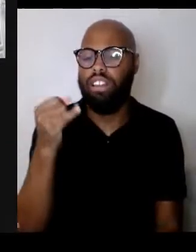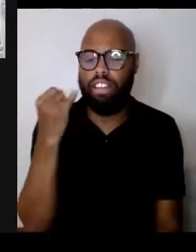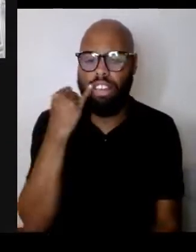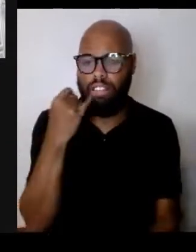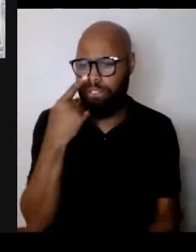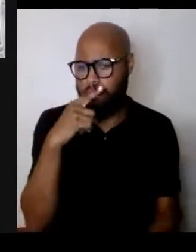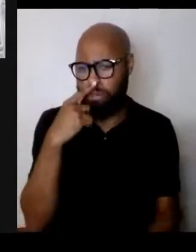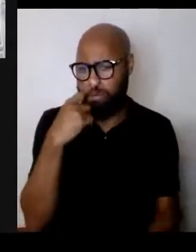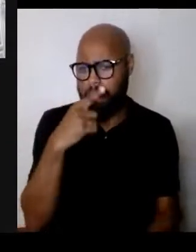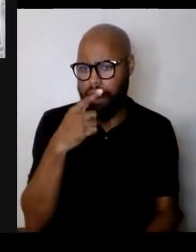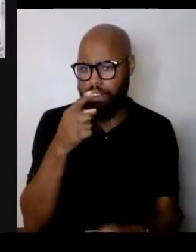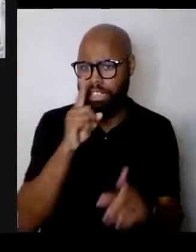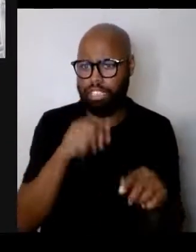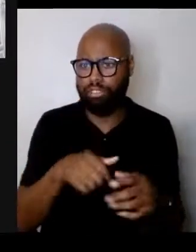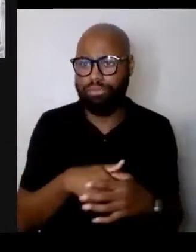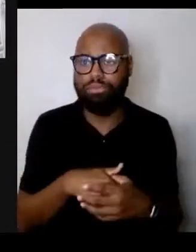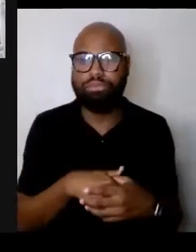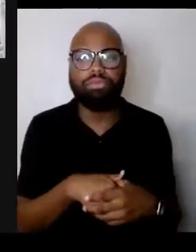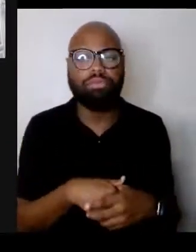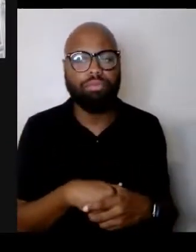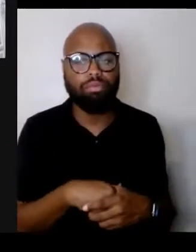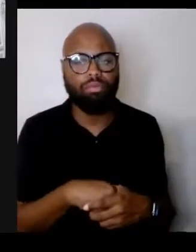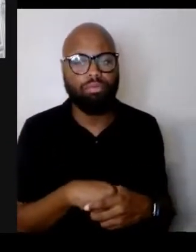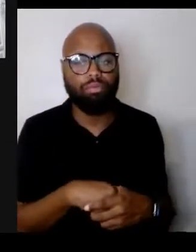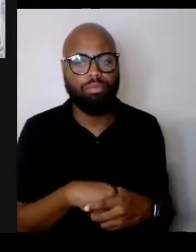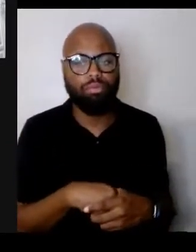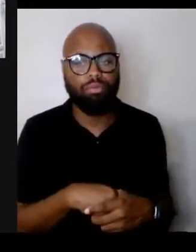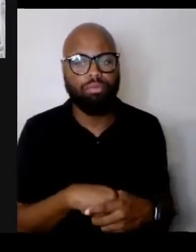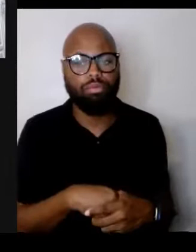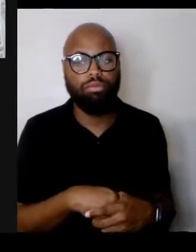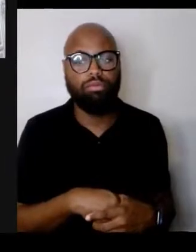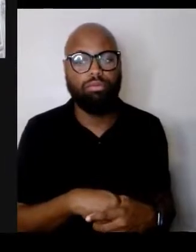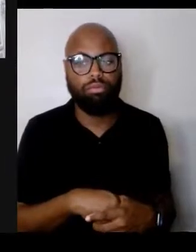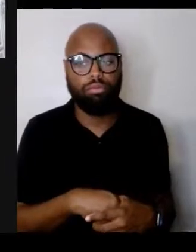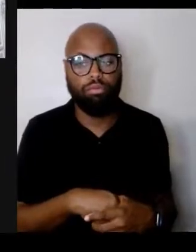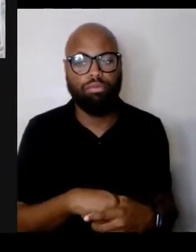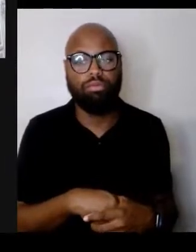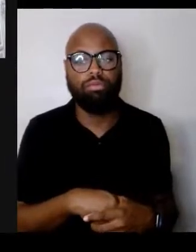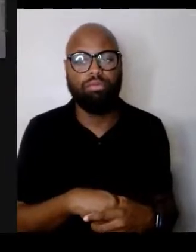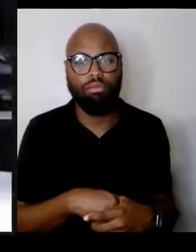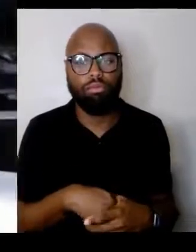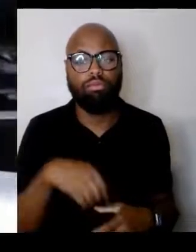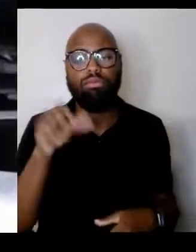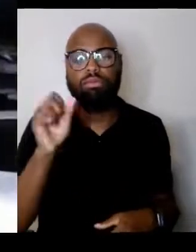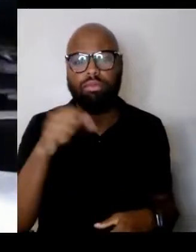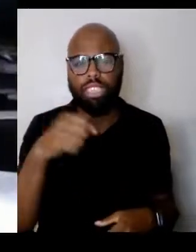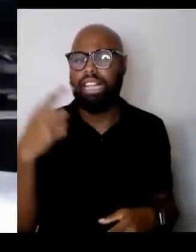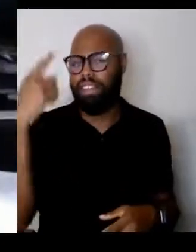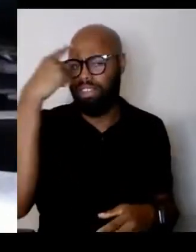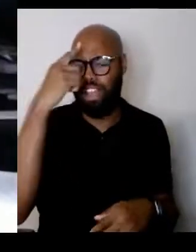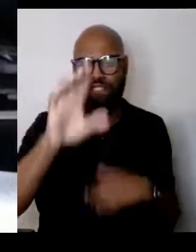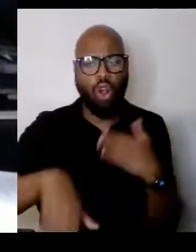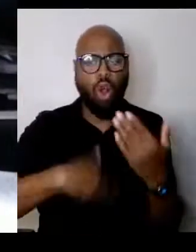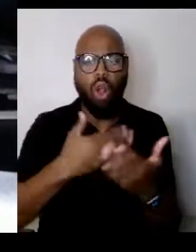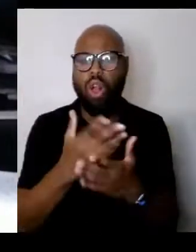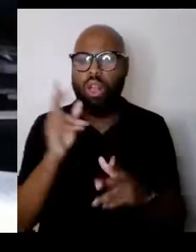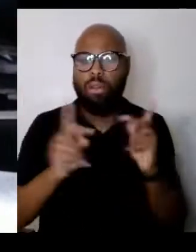What it brings to mind all those people who keep weapons in their households